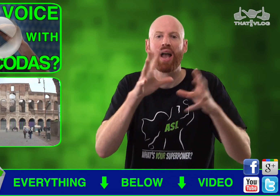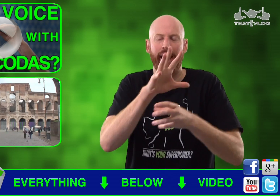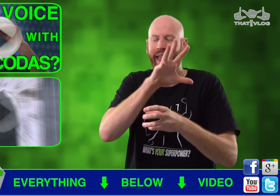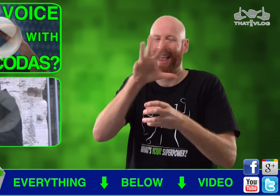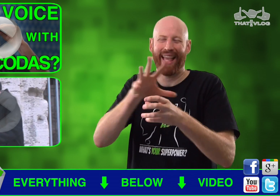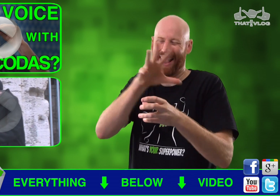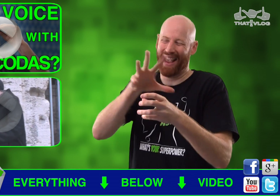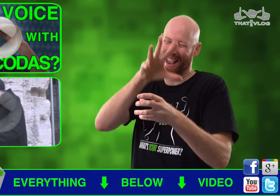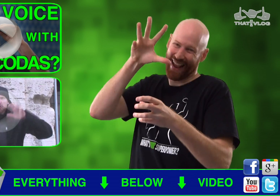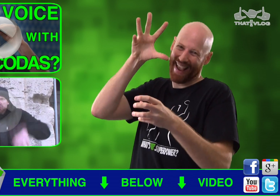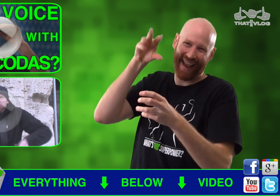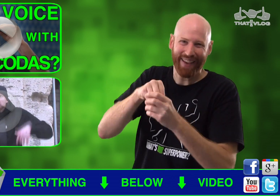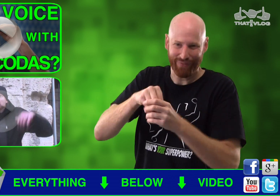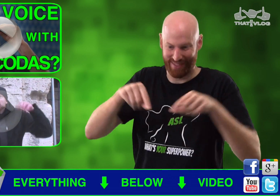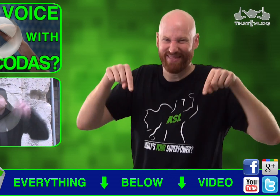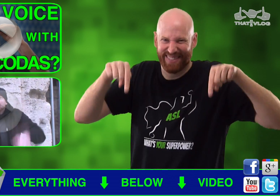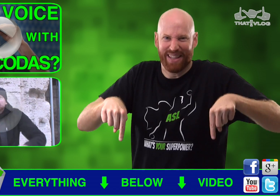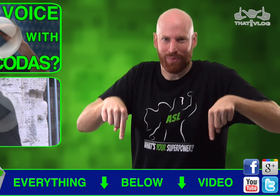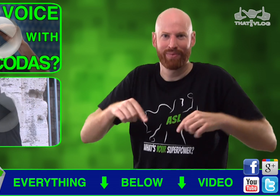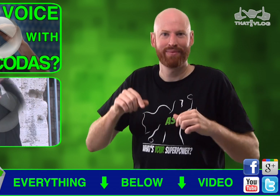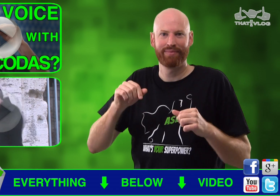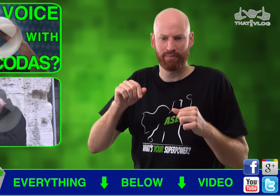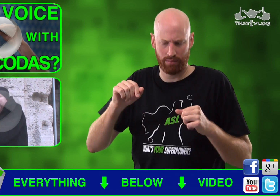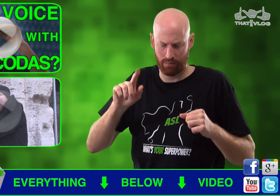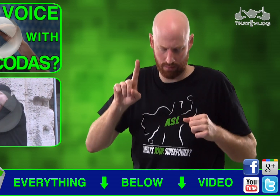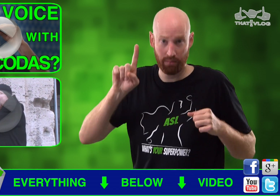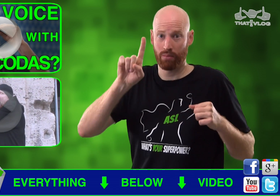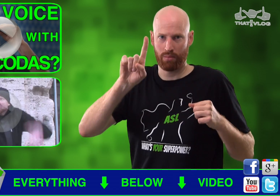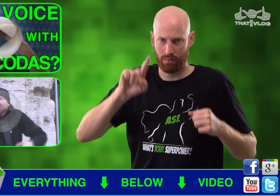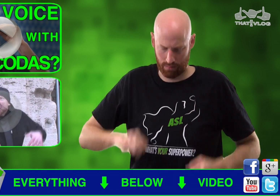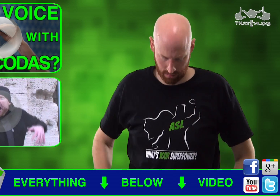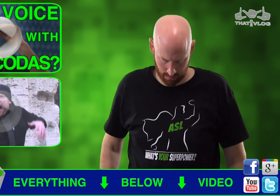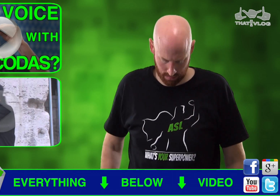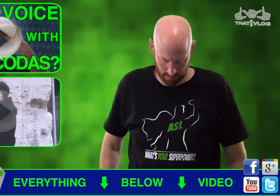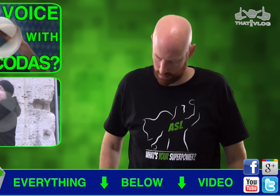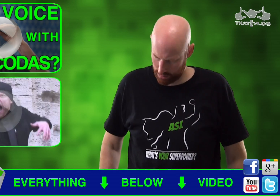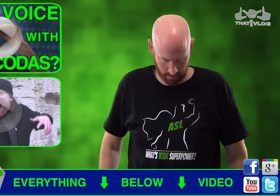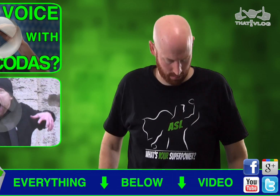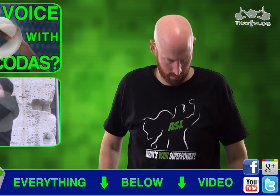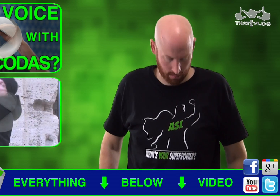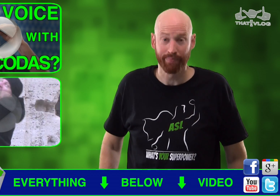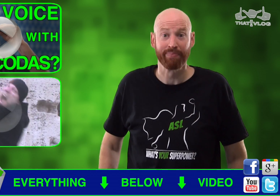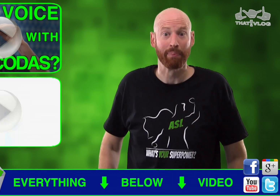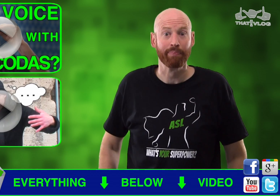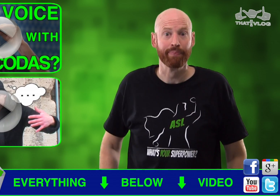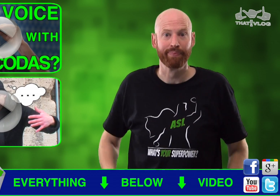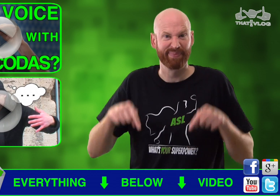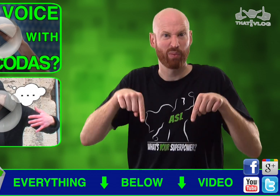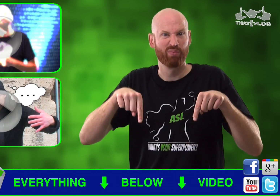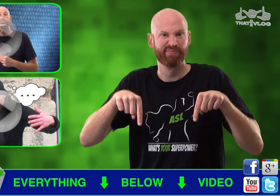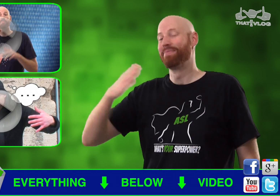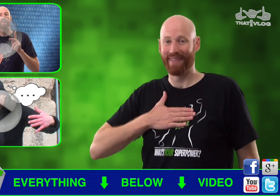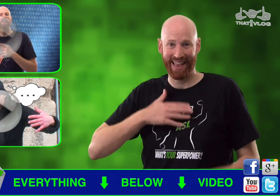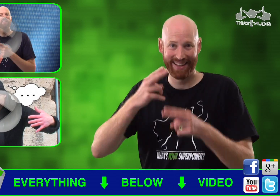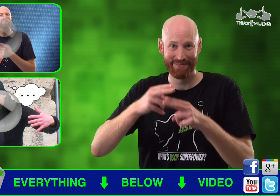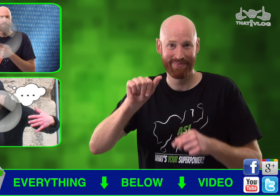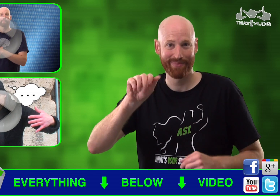I got links... well you know really everything is right down there in the description below. Oh hold on... [Awti looks down to check]... yep!